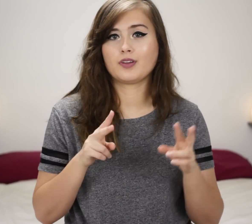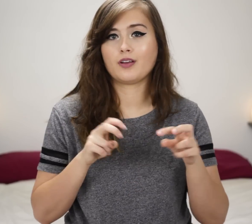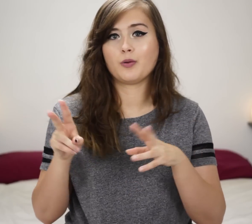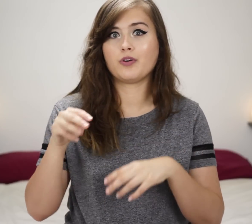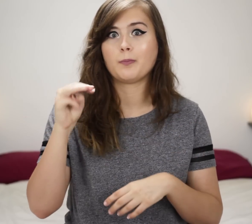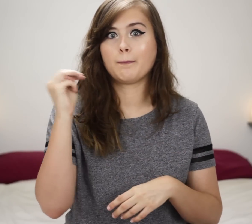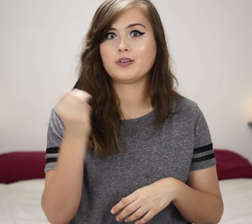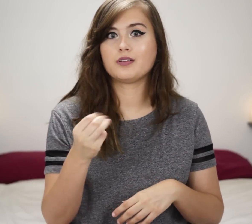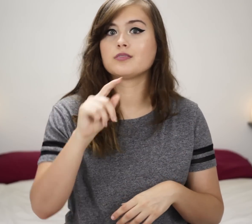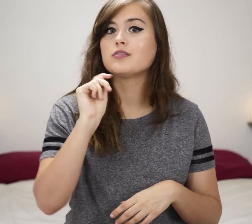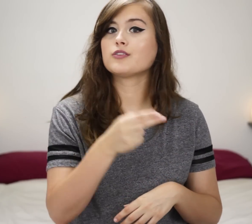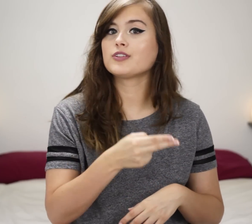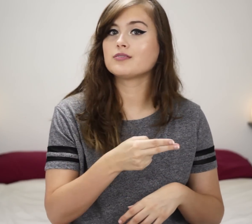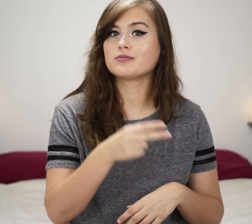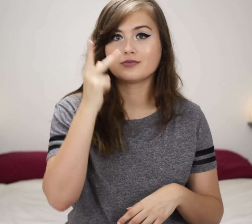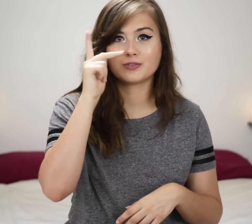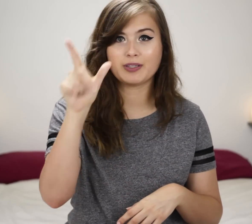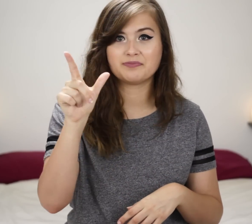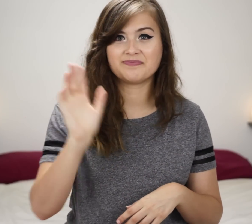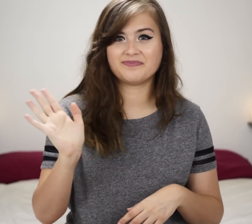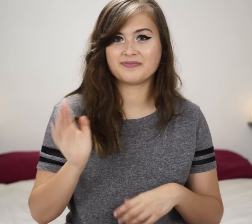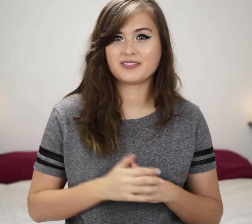I upload every Monday and Thursday and I will see you later. Bye!